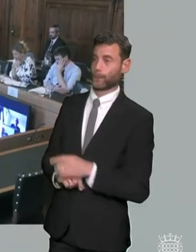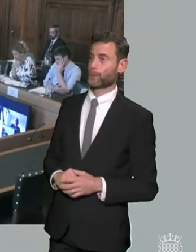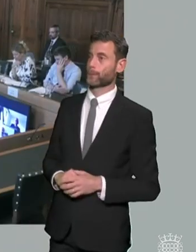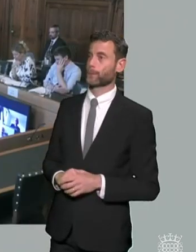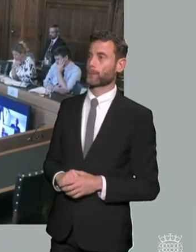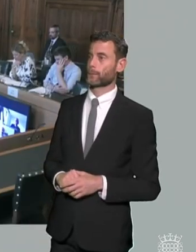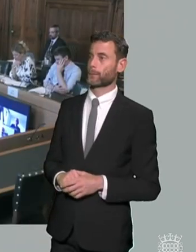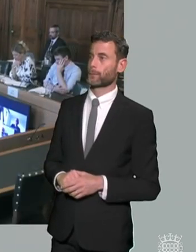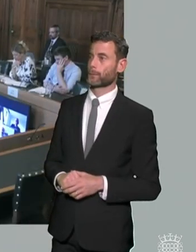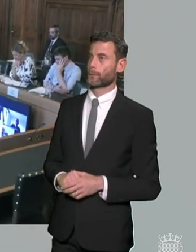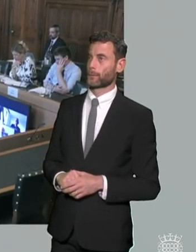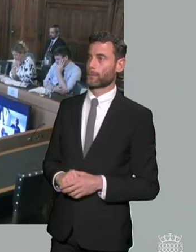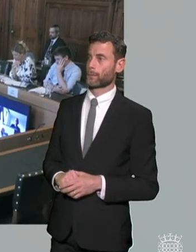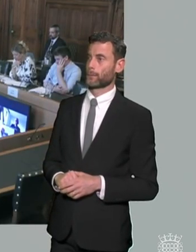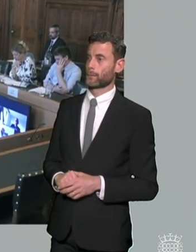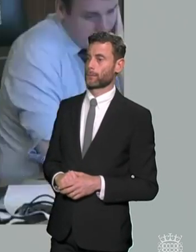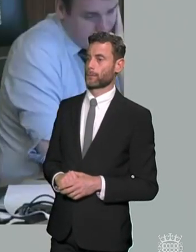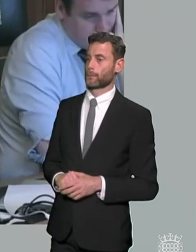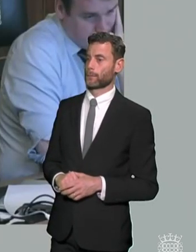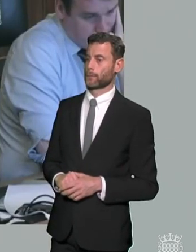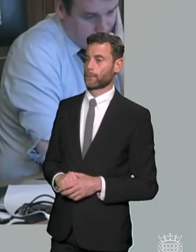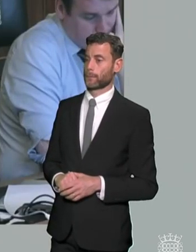a lot of some of the questions i was going to going to ask have already been answered but